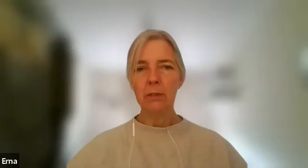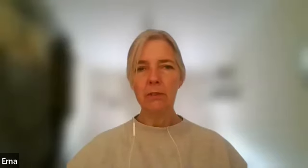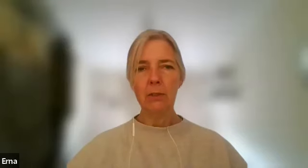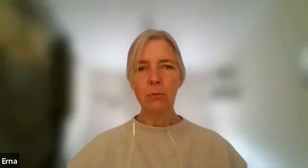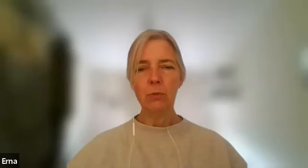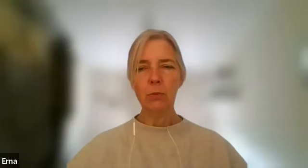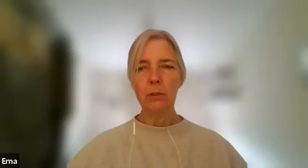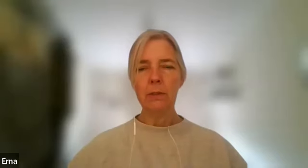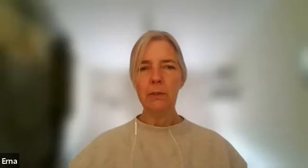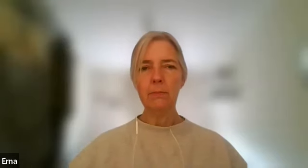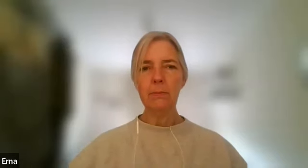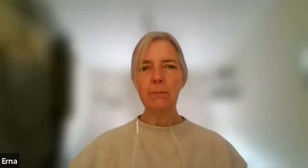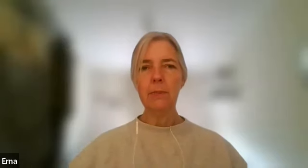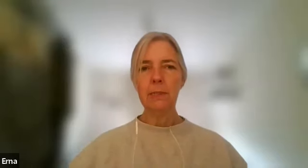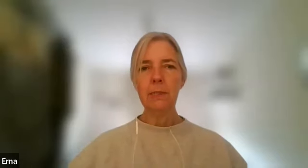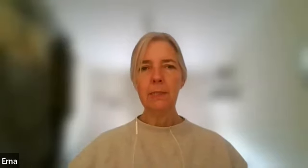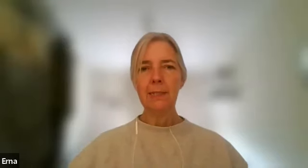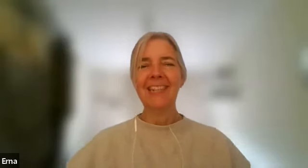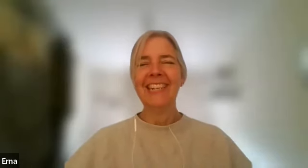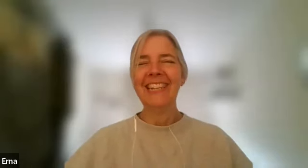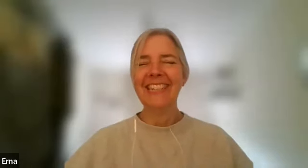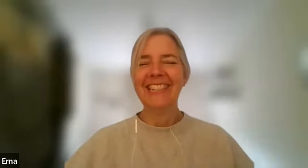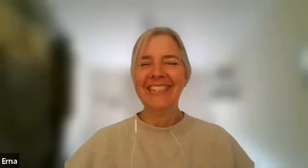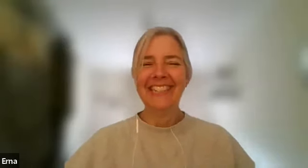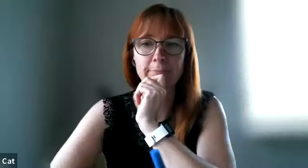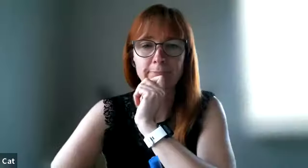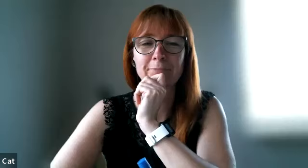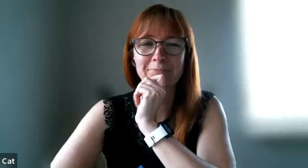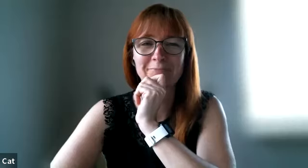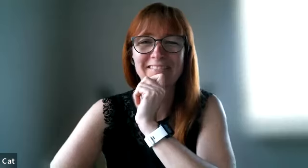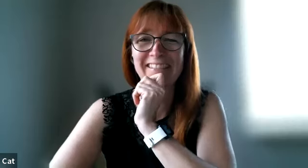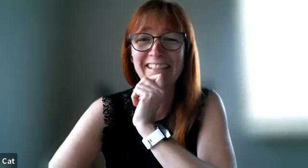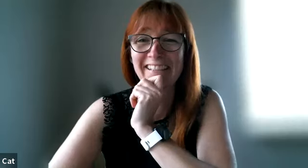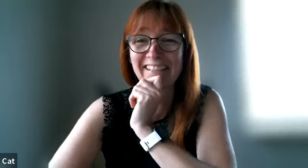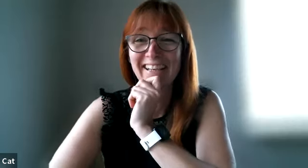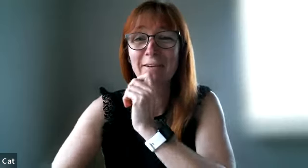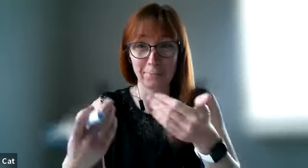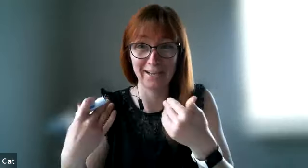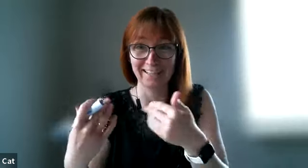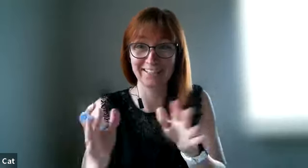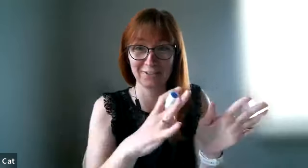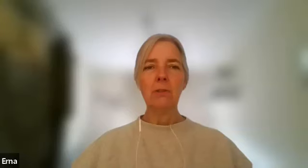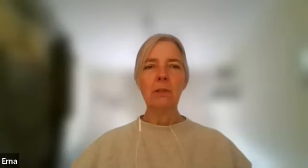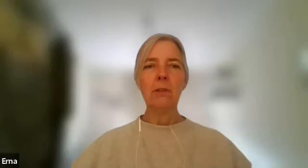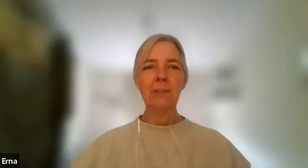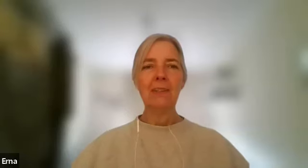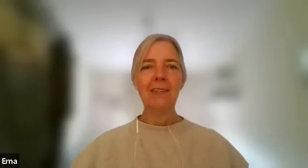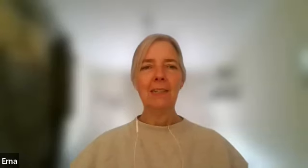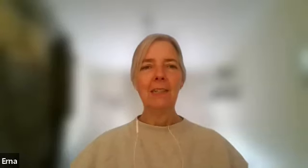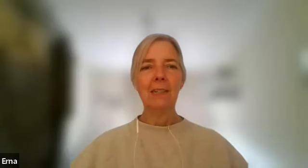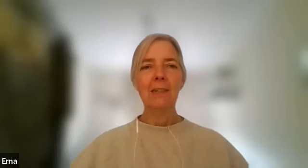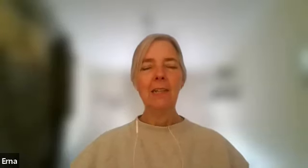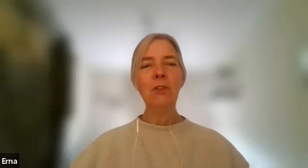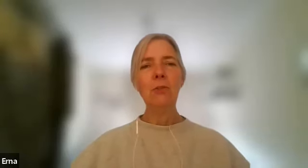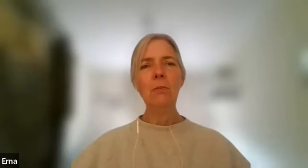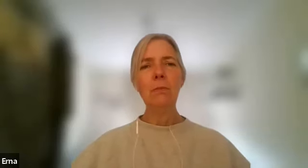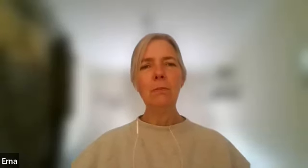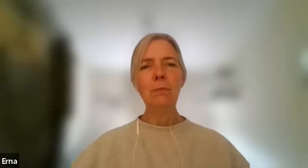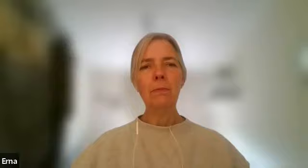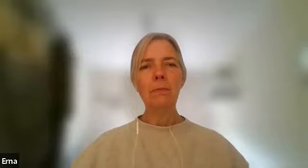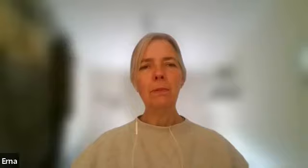the second one not that euros yeah which is also important yeah it is and you yeah